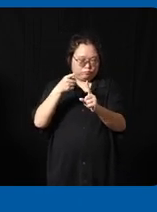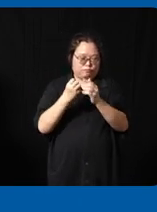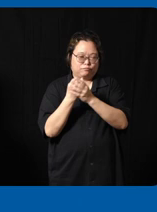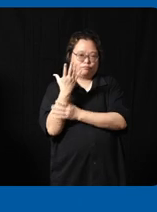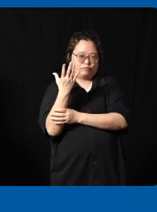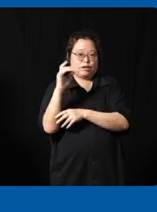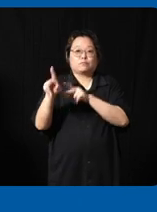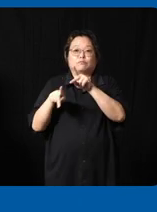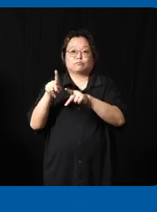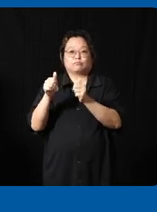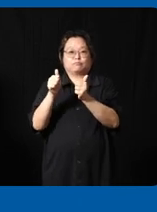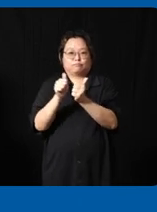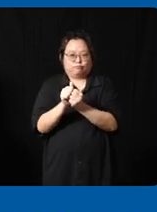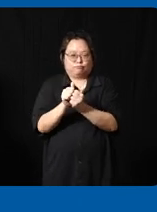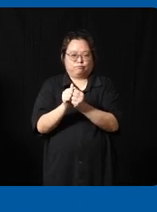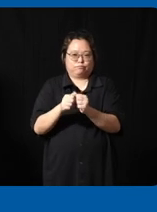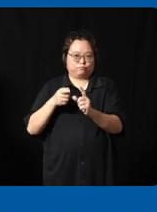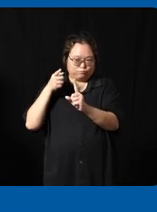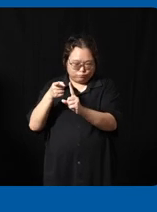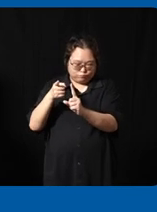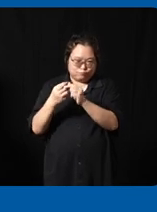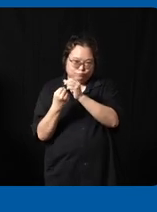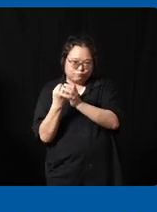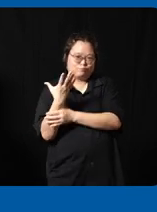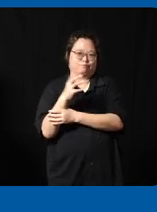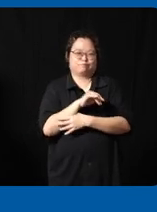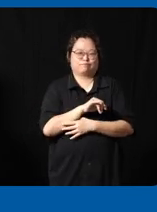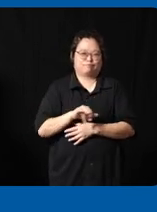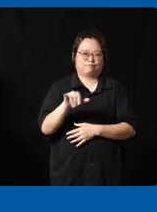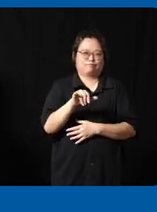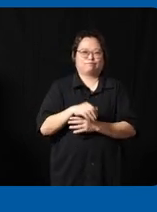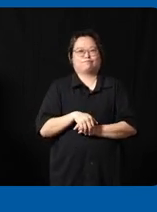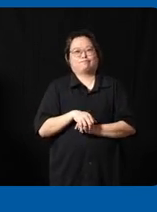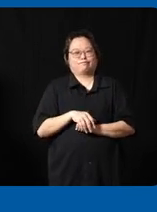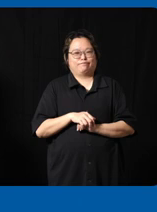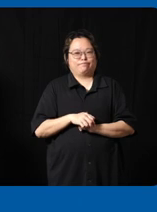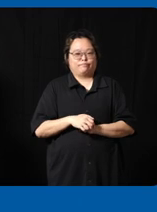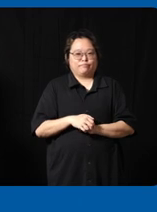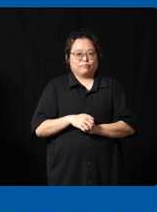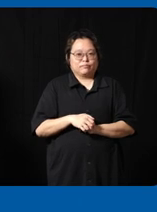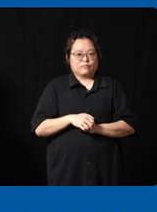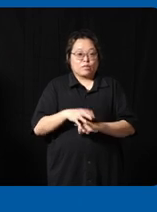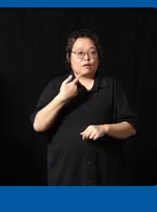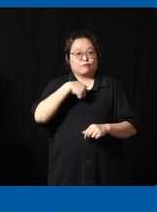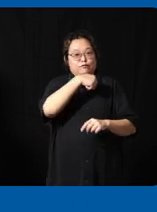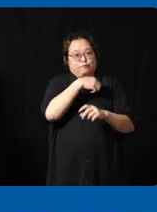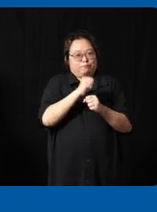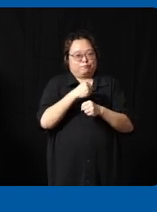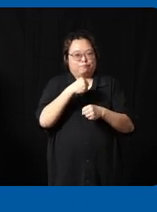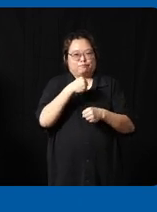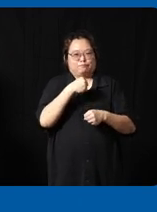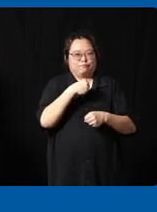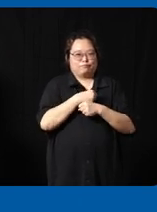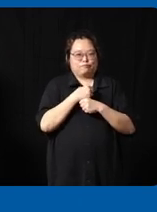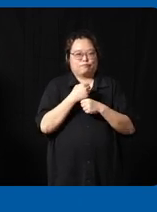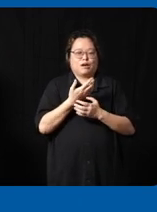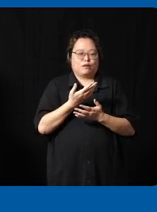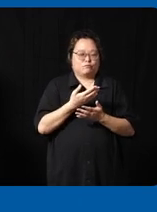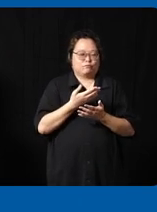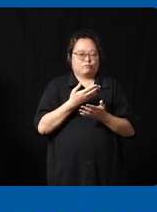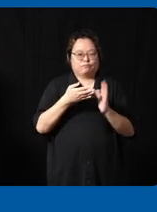purpose Thrive uh we make some of the most beloved Brands uh in the world uh here you can see some of